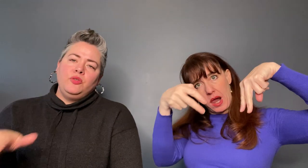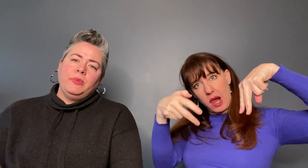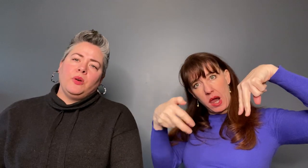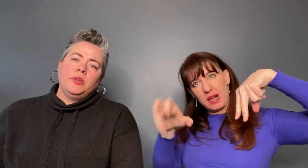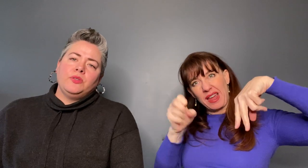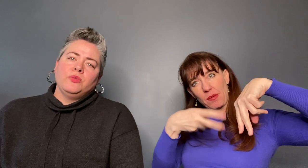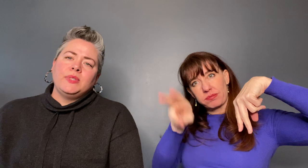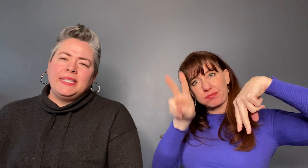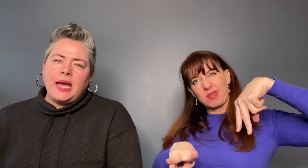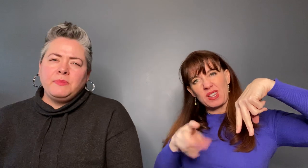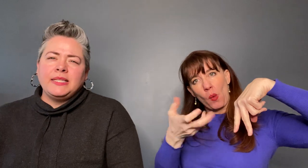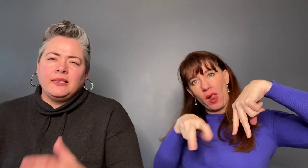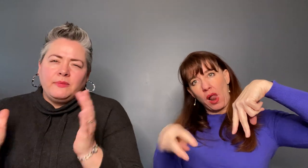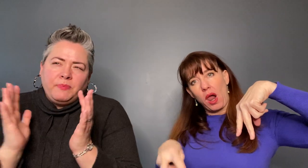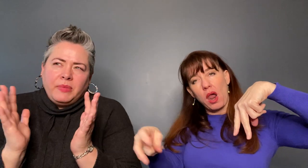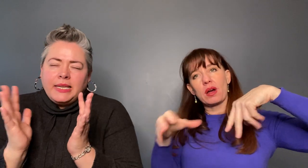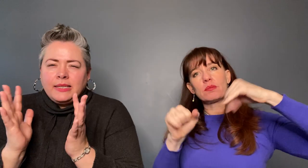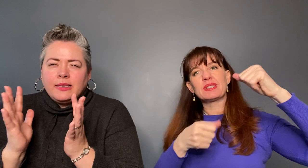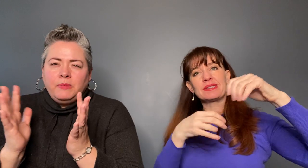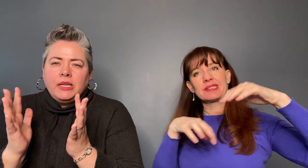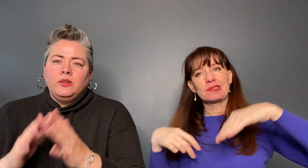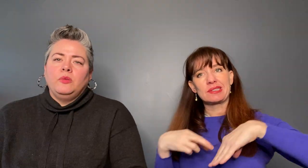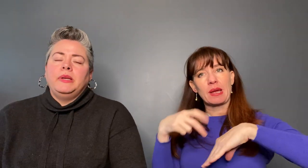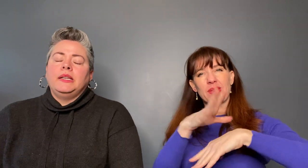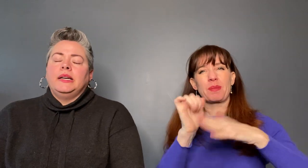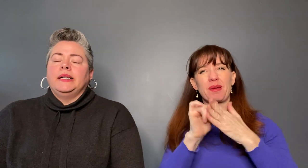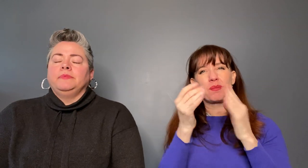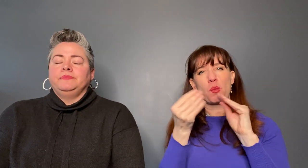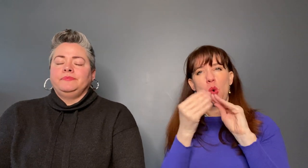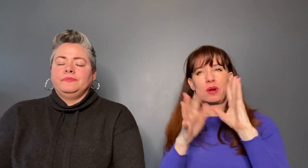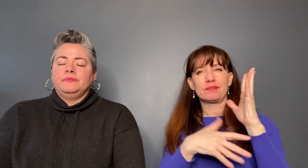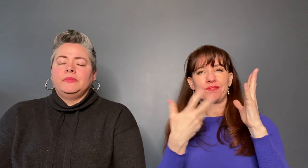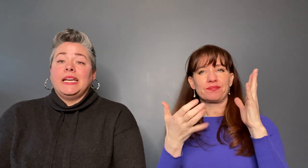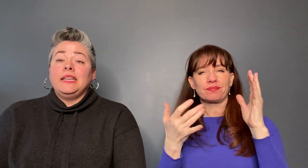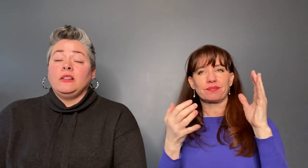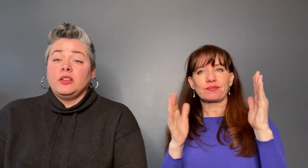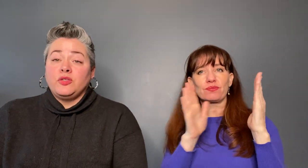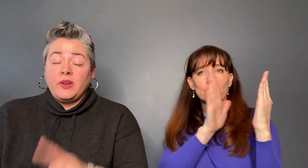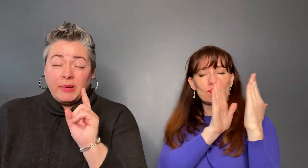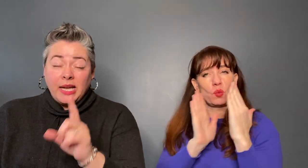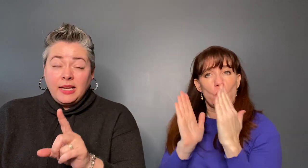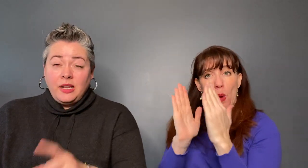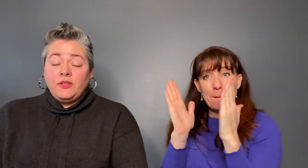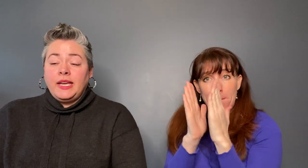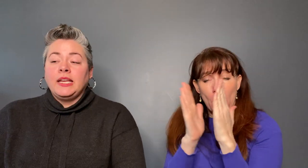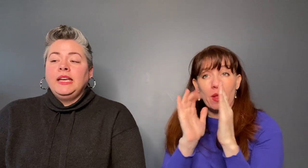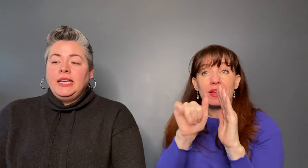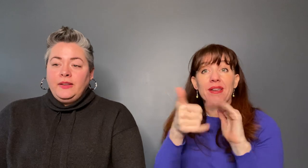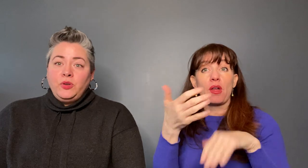you'll be going down steps and places can be a little bit tight. If you are